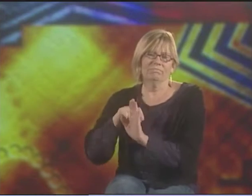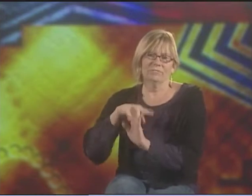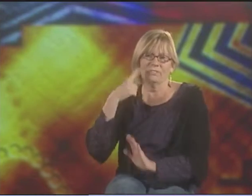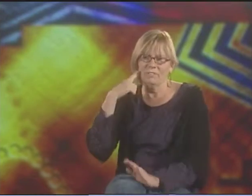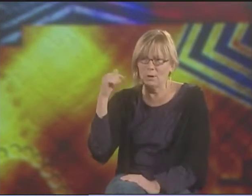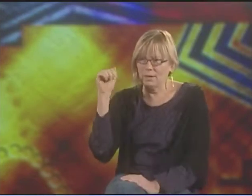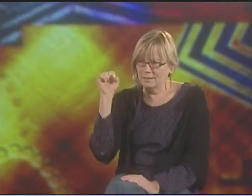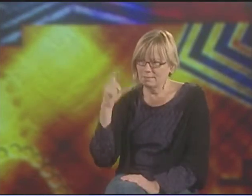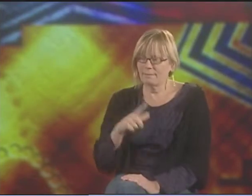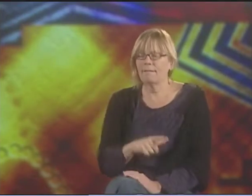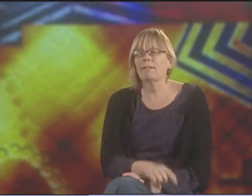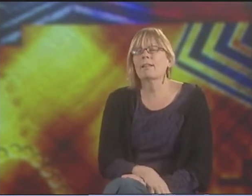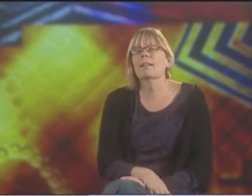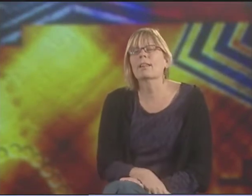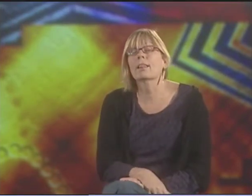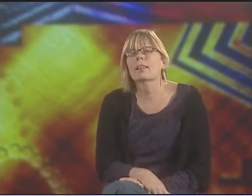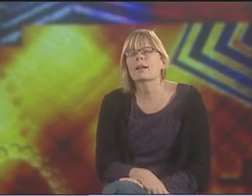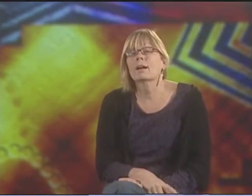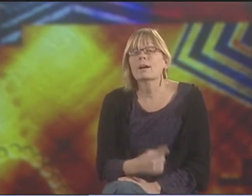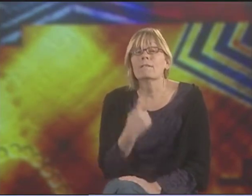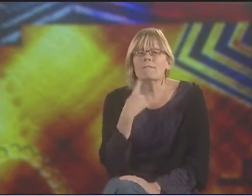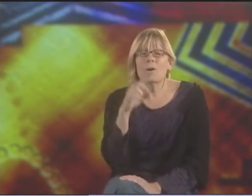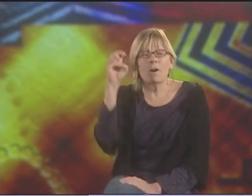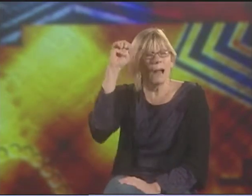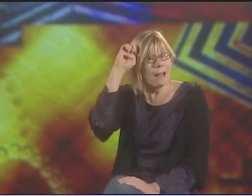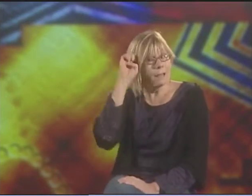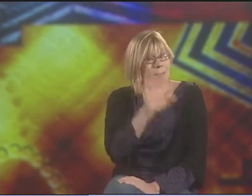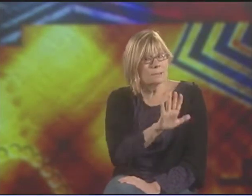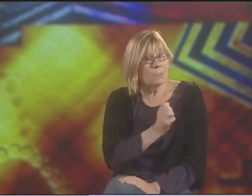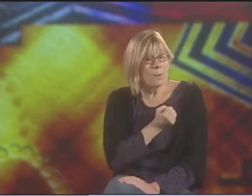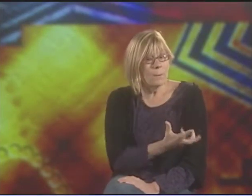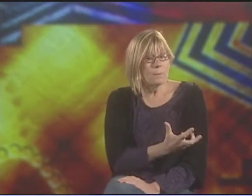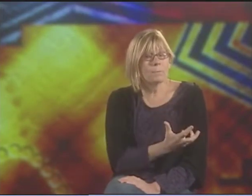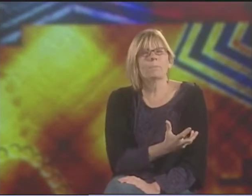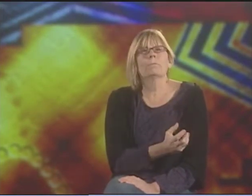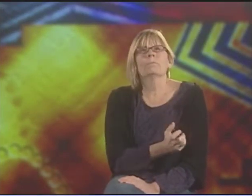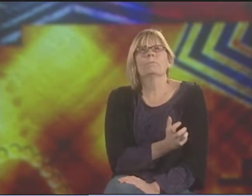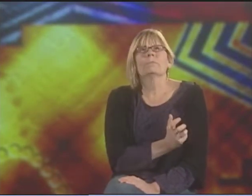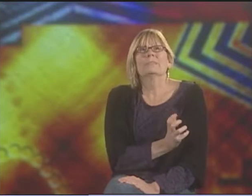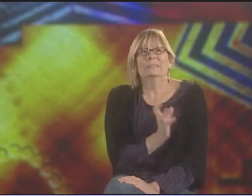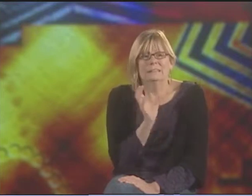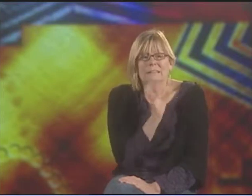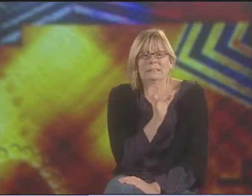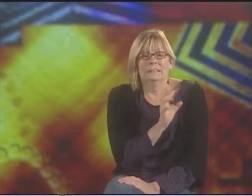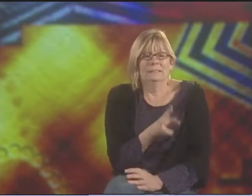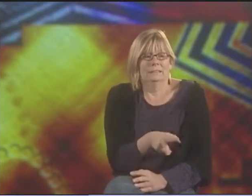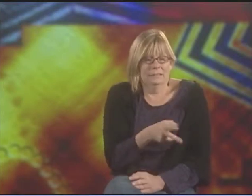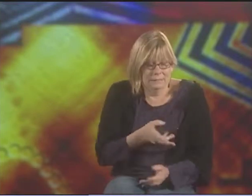AS A METAPHOR FOR ASL. FOR ELLA'S POEM "THE DOOR,"